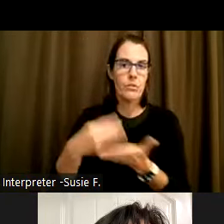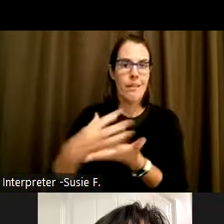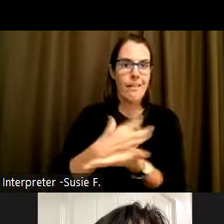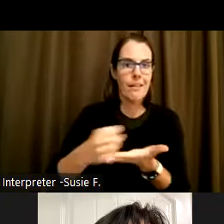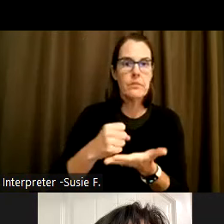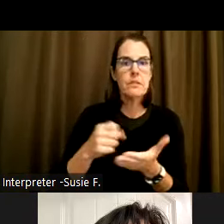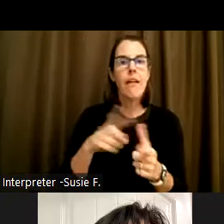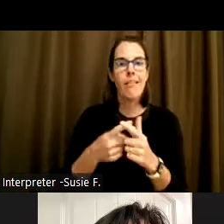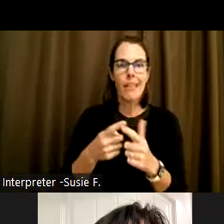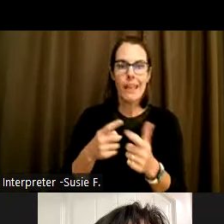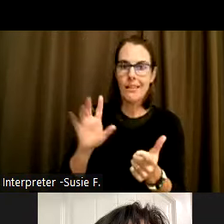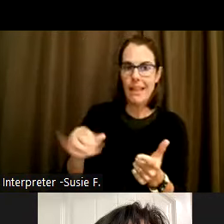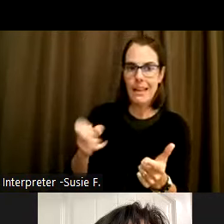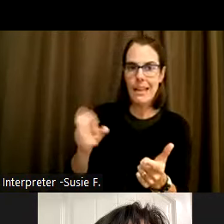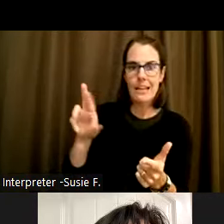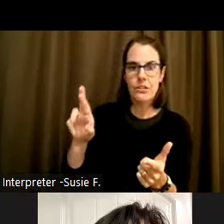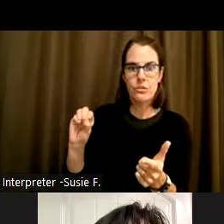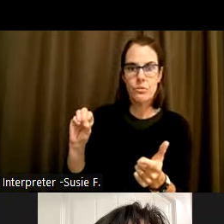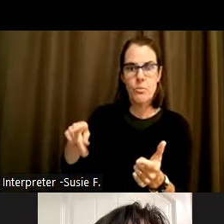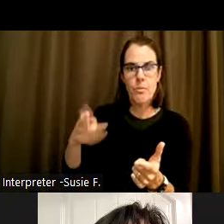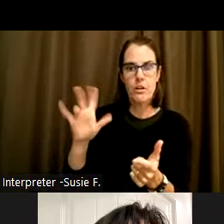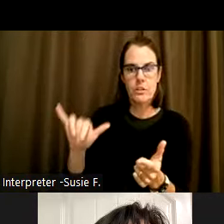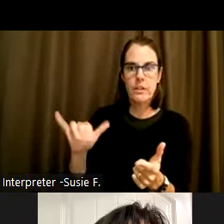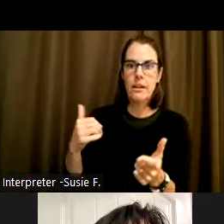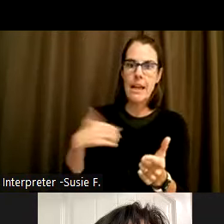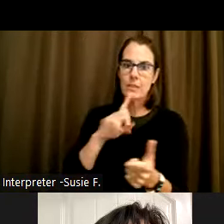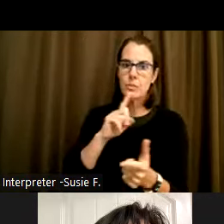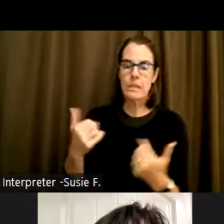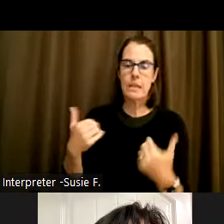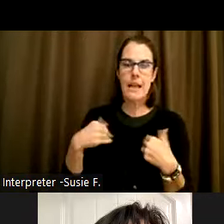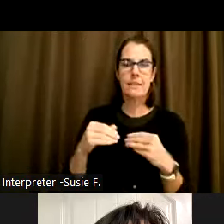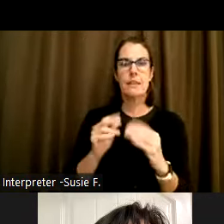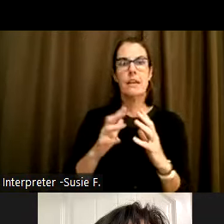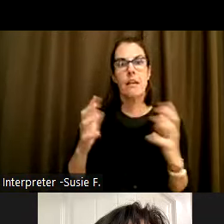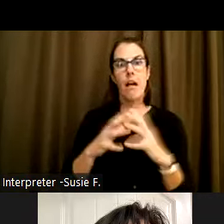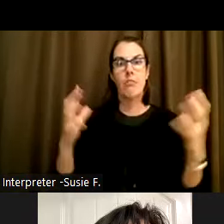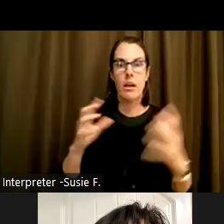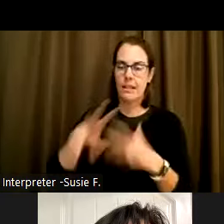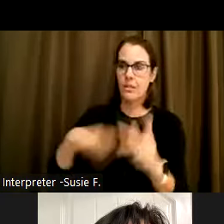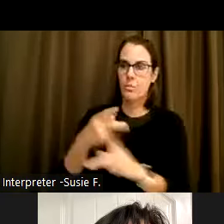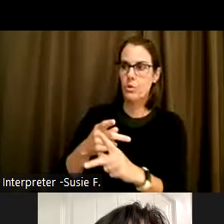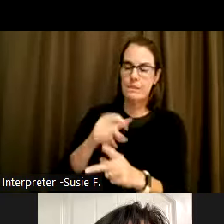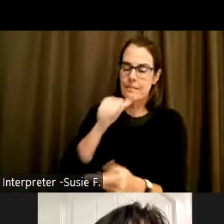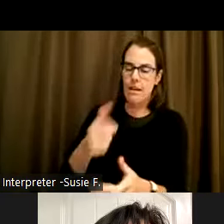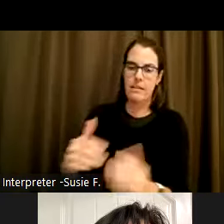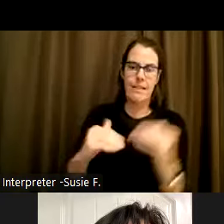of the word invalid. This principle says that we are many things and they all impact us. We're not only disabled,